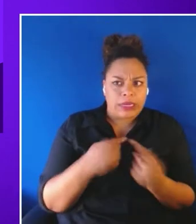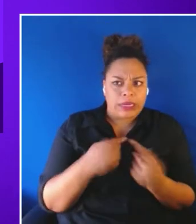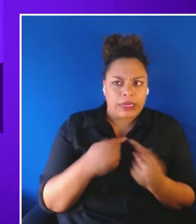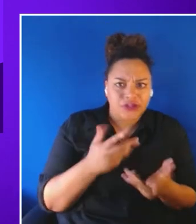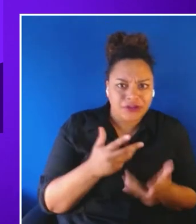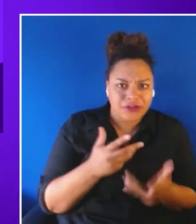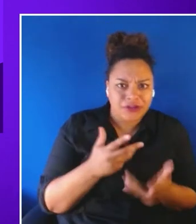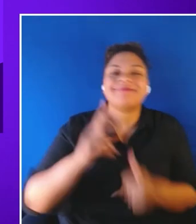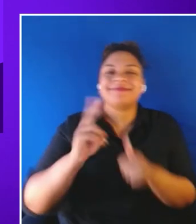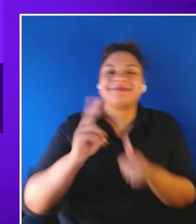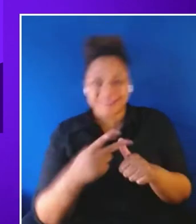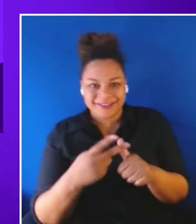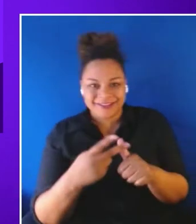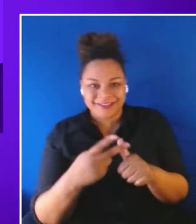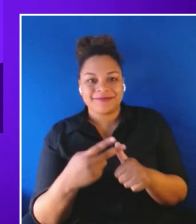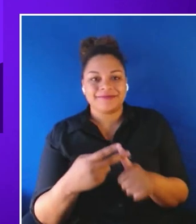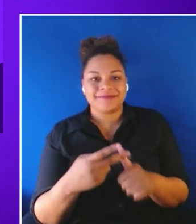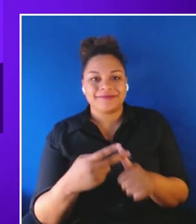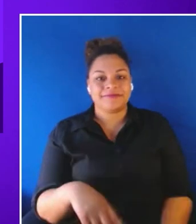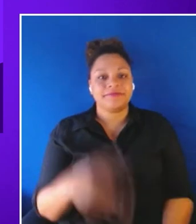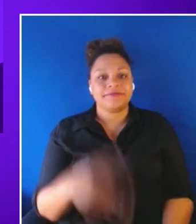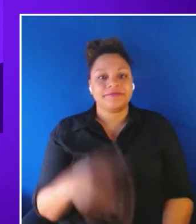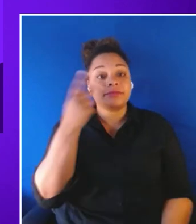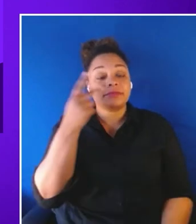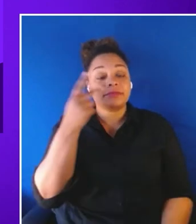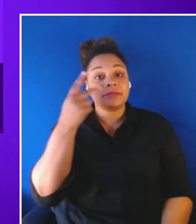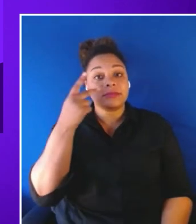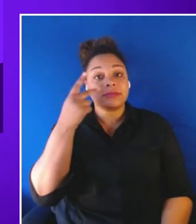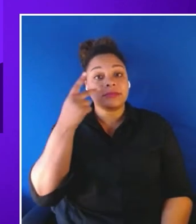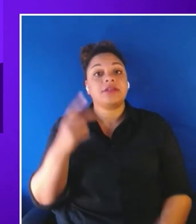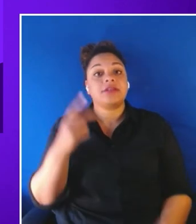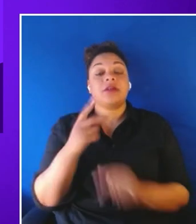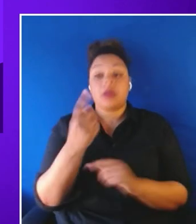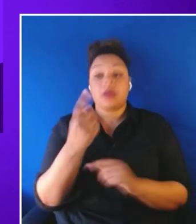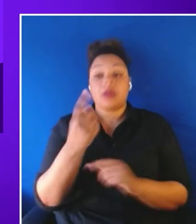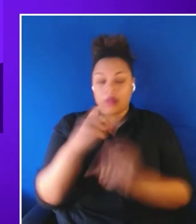leveraging a multiple choice option available already in the learning module